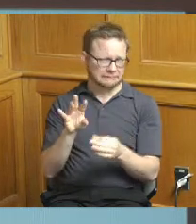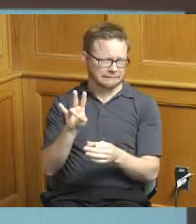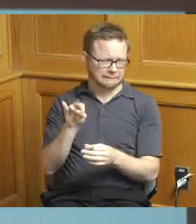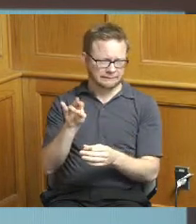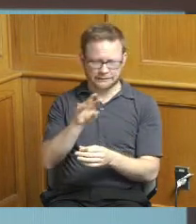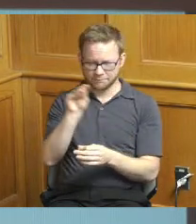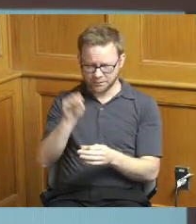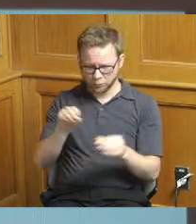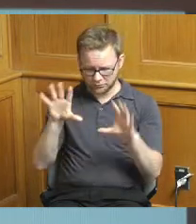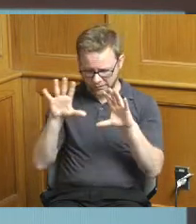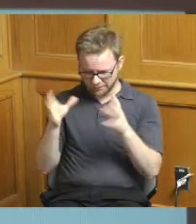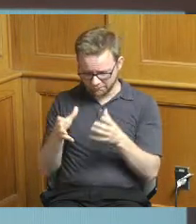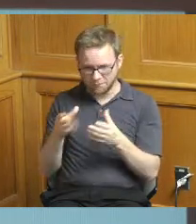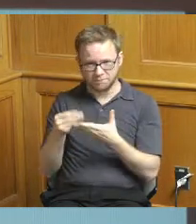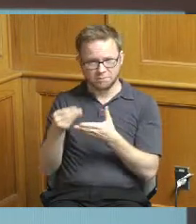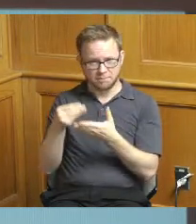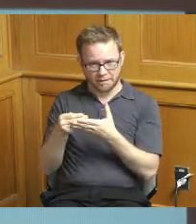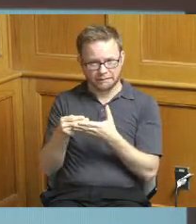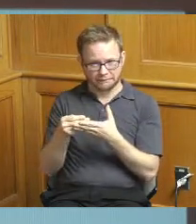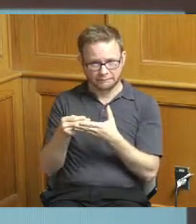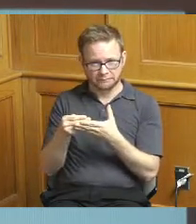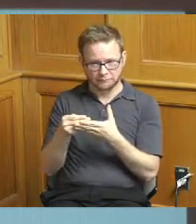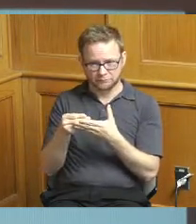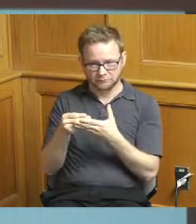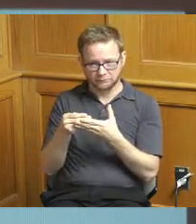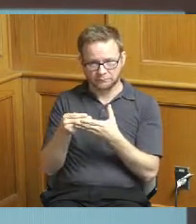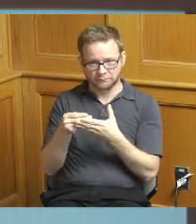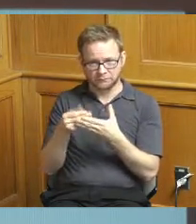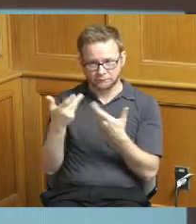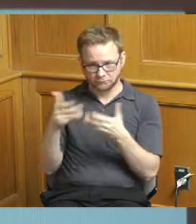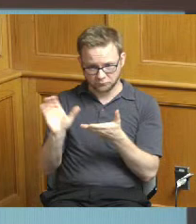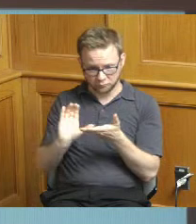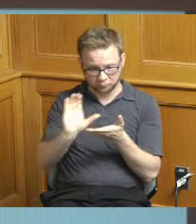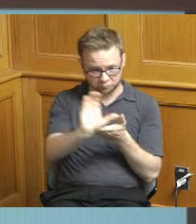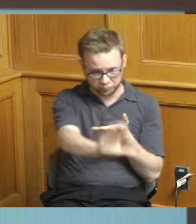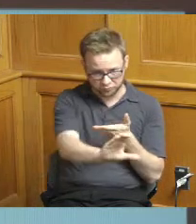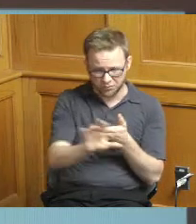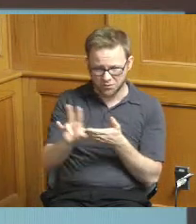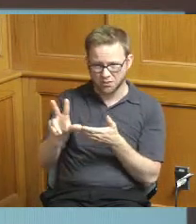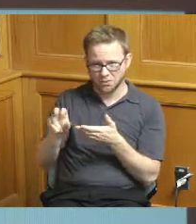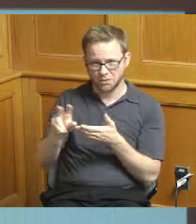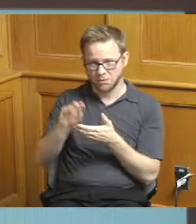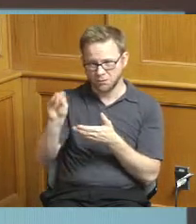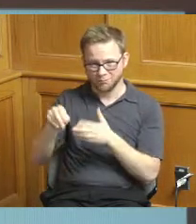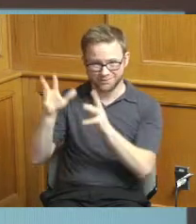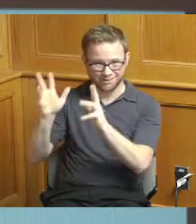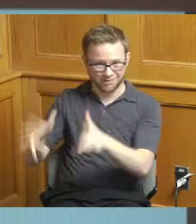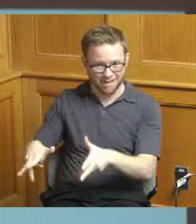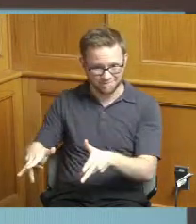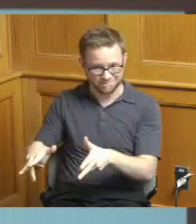cash flow for 2021 of what we were budgeting for some of the challenges and and why we continue to